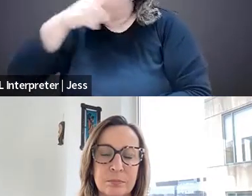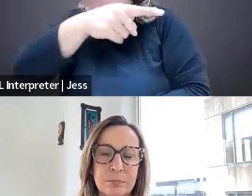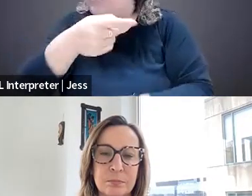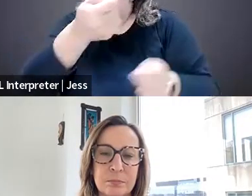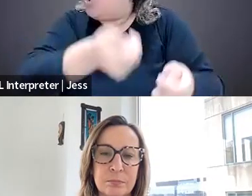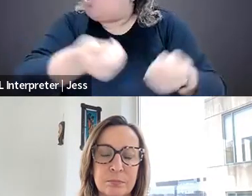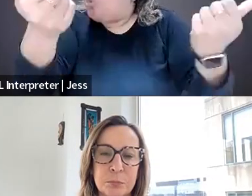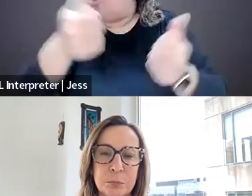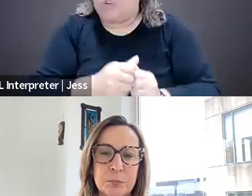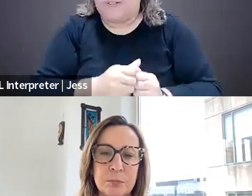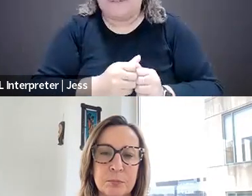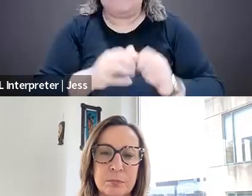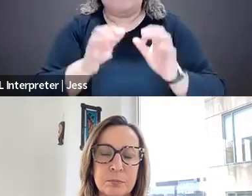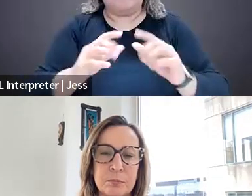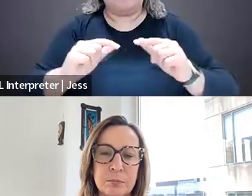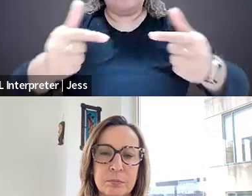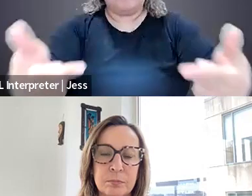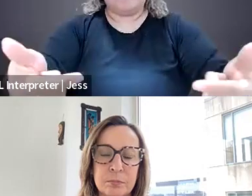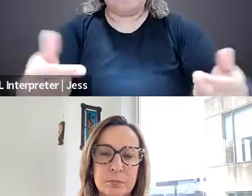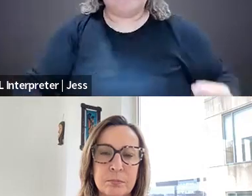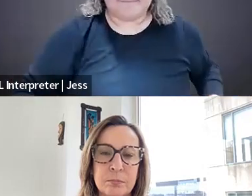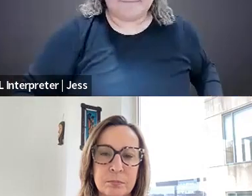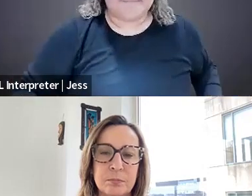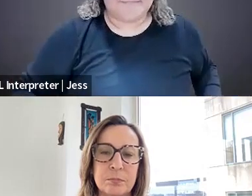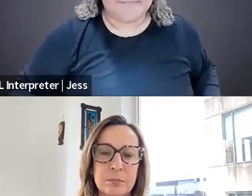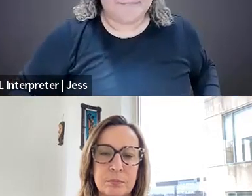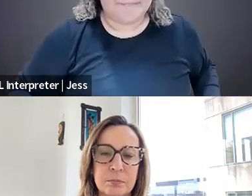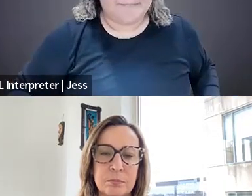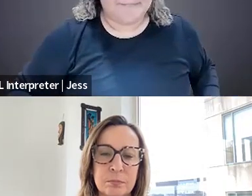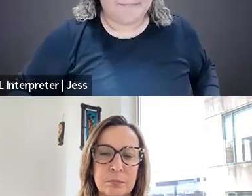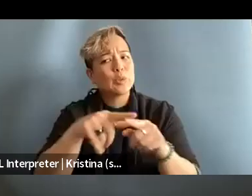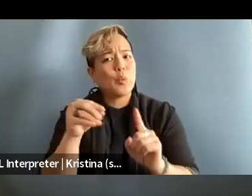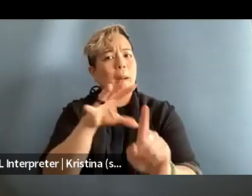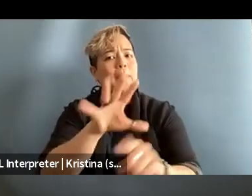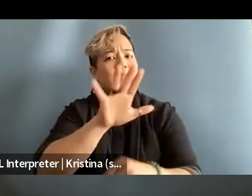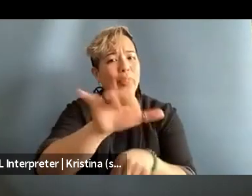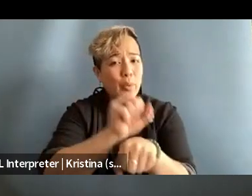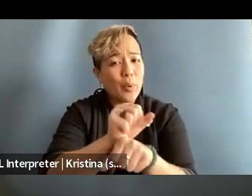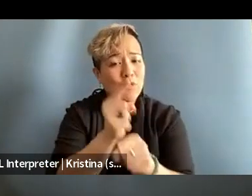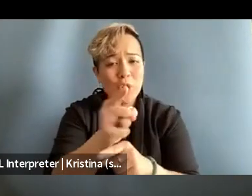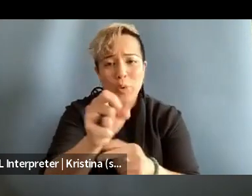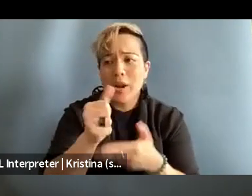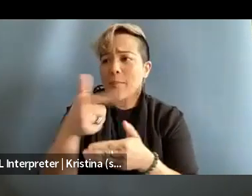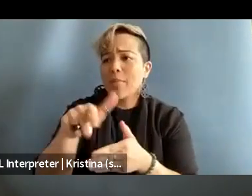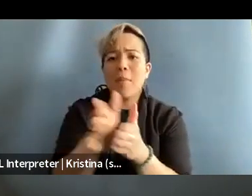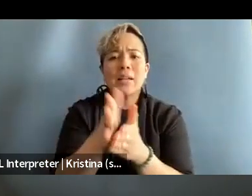There are so many other things you can help with. You can amplify their work, you can help them like ask them what they need,